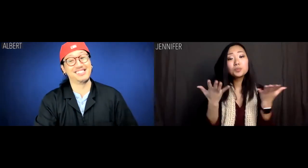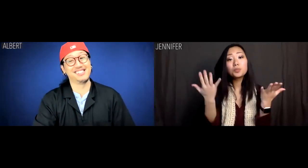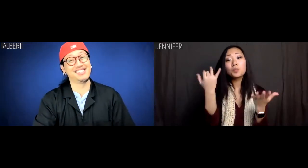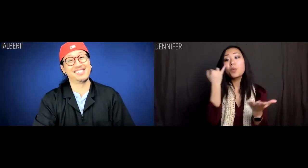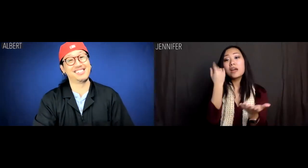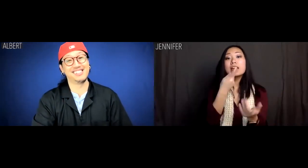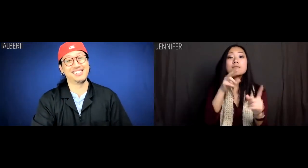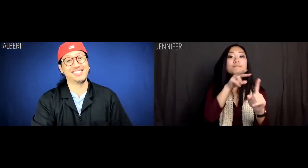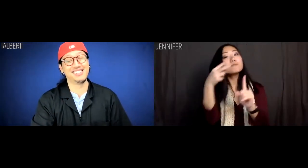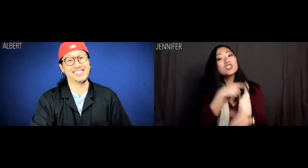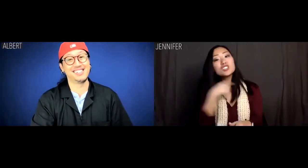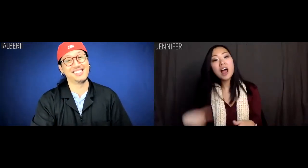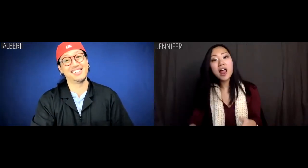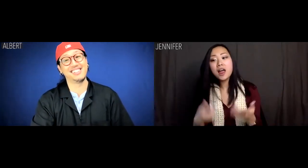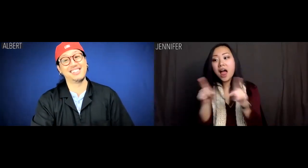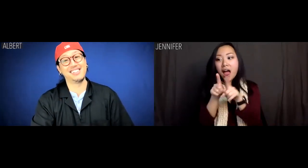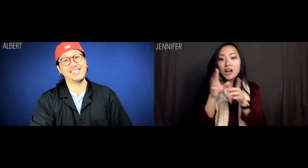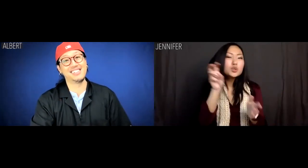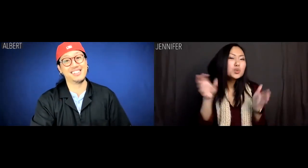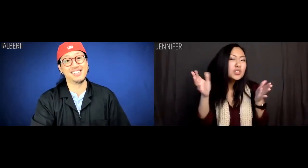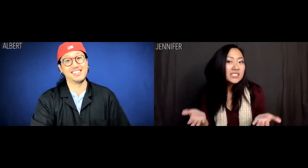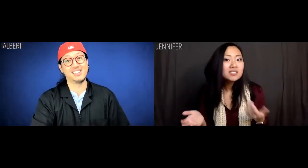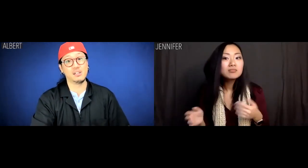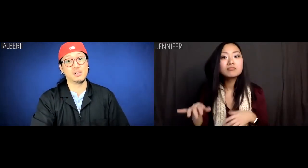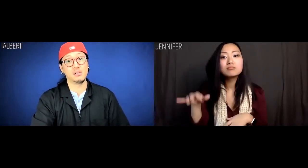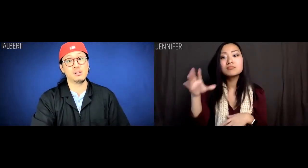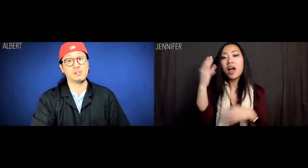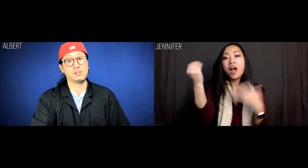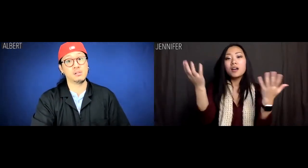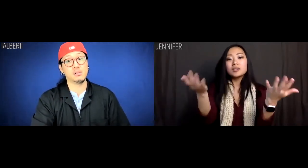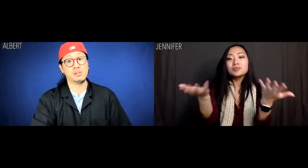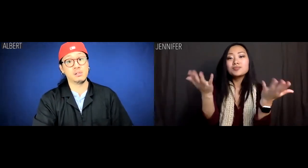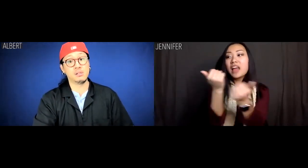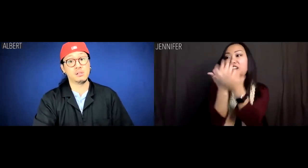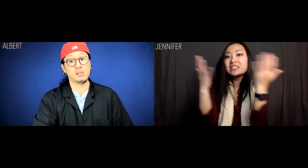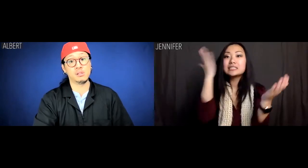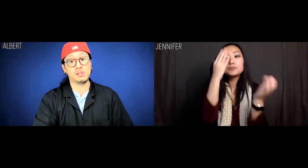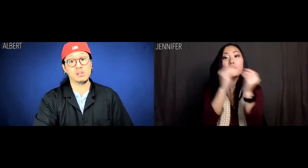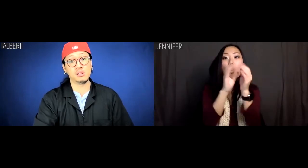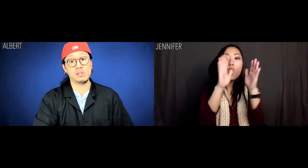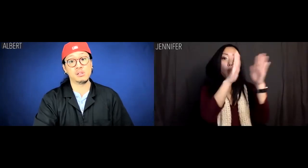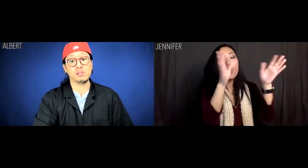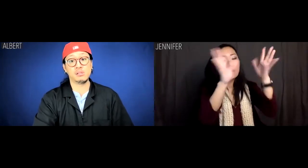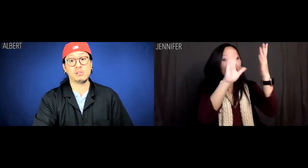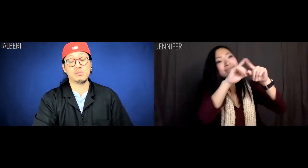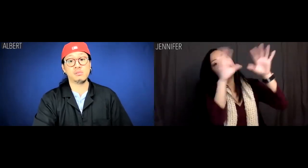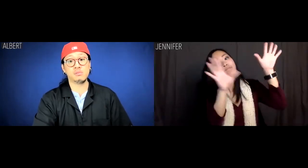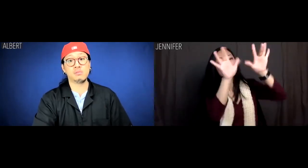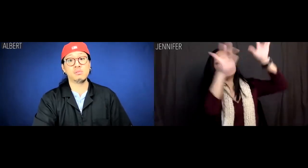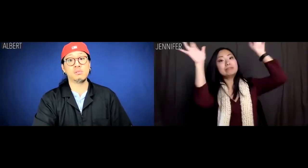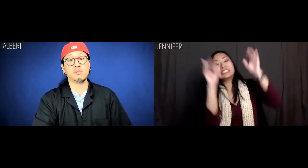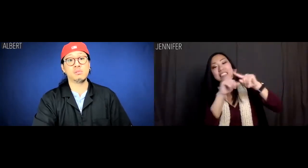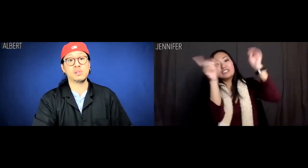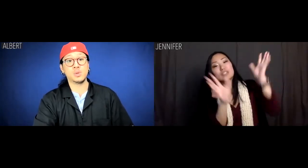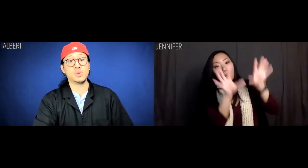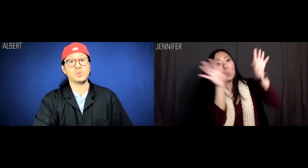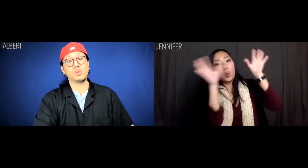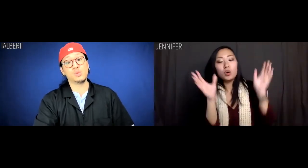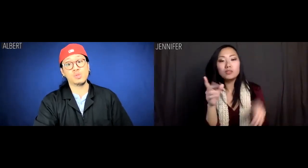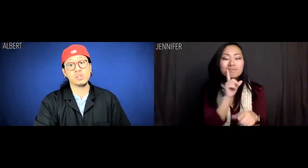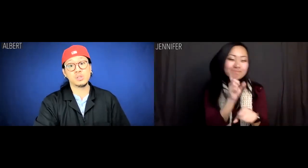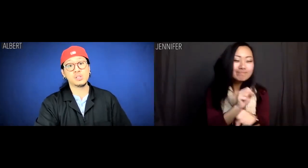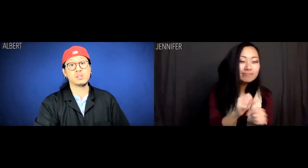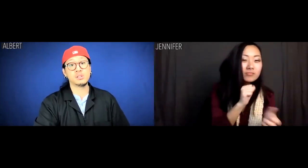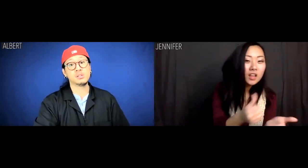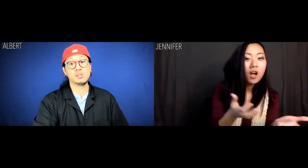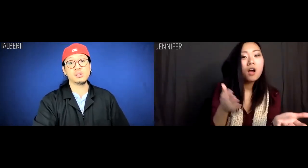Jennifer: But what if we're viewing China as tourists and everything seems more exotic and vibrant than it actually is?